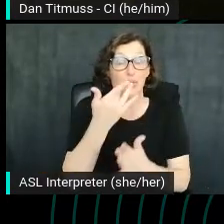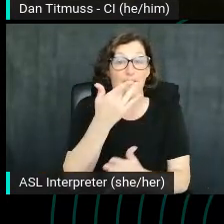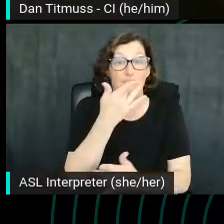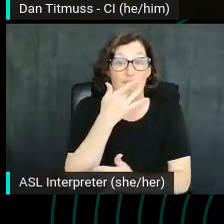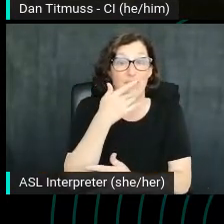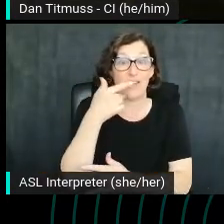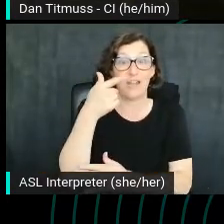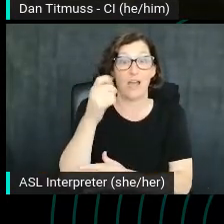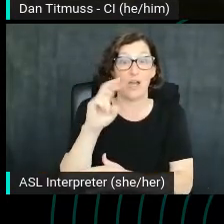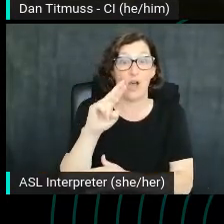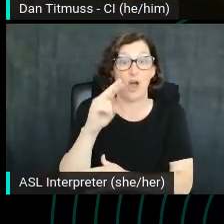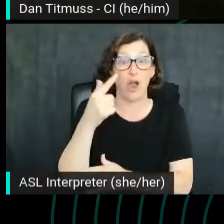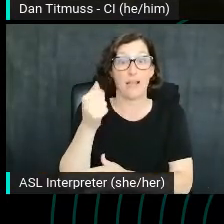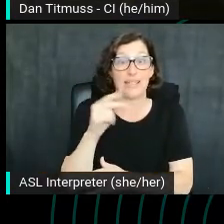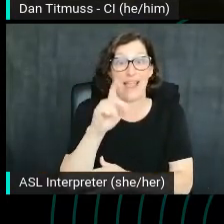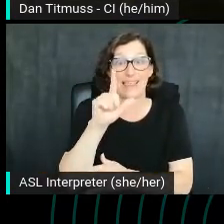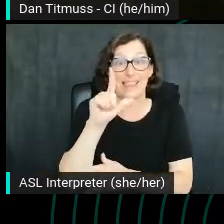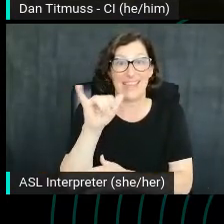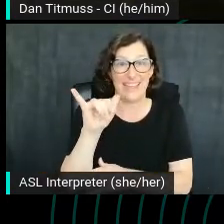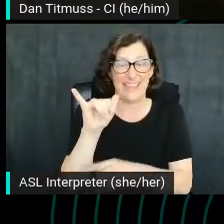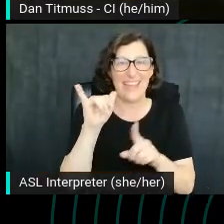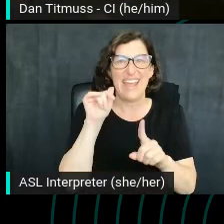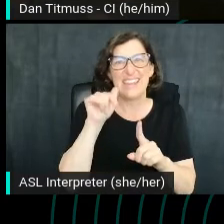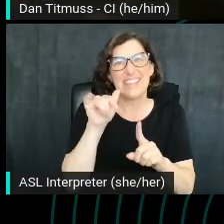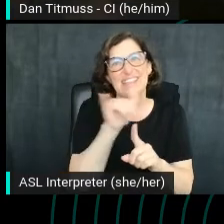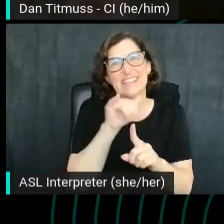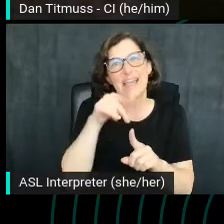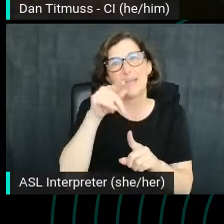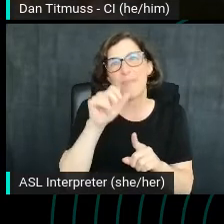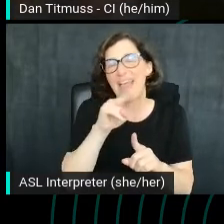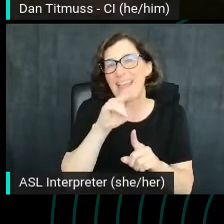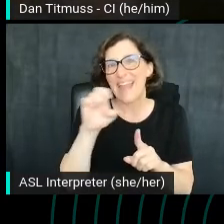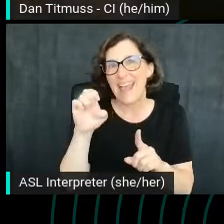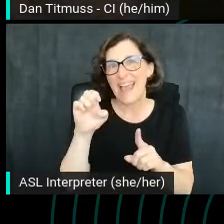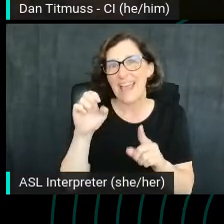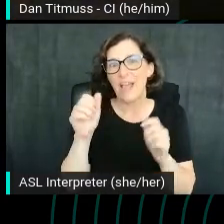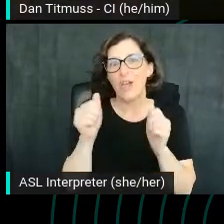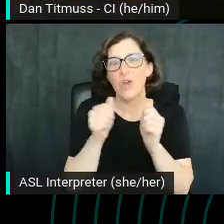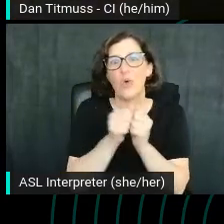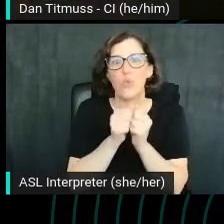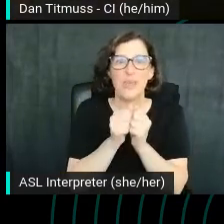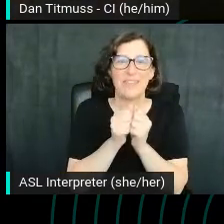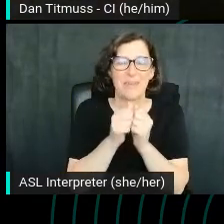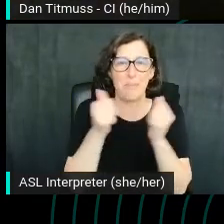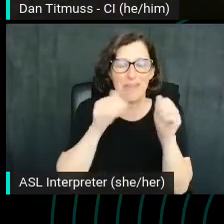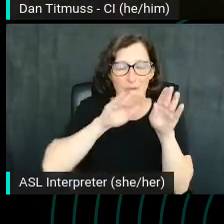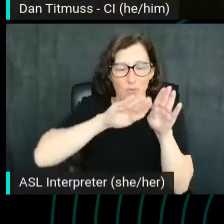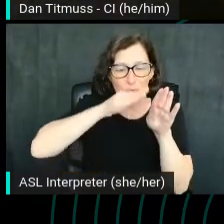This one's kind of like penne with like overlaps and big ridges that makes it slightly chewier.